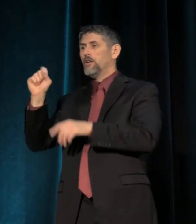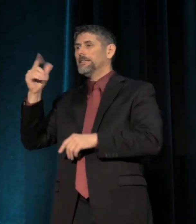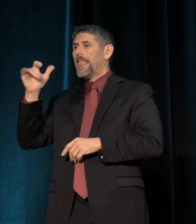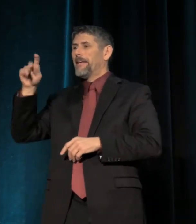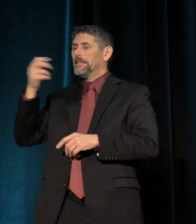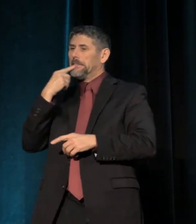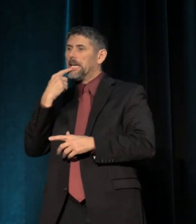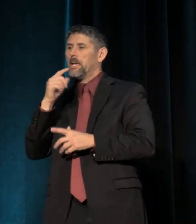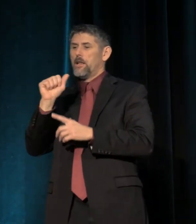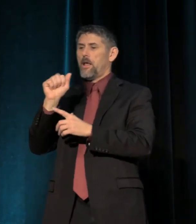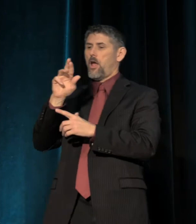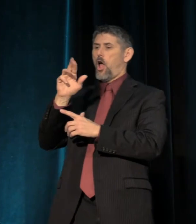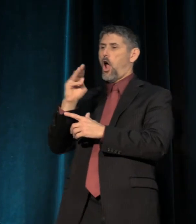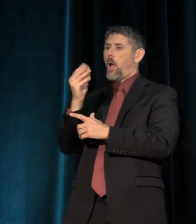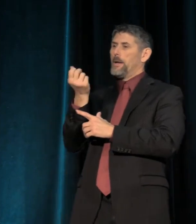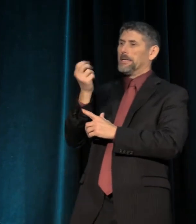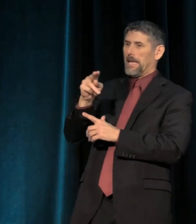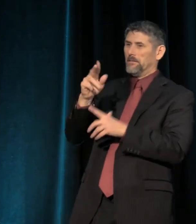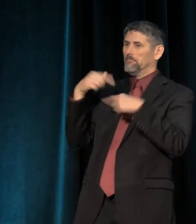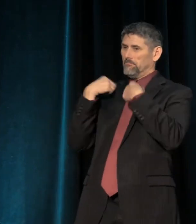"Armageddon has been in effect... Go get a late pass!"